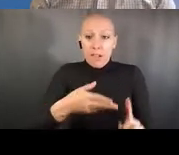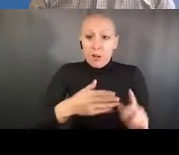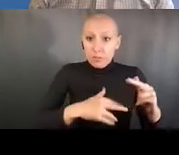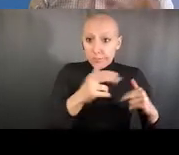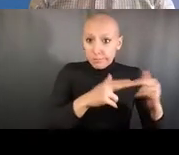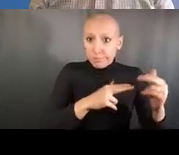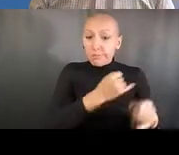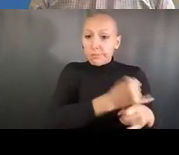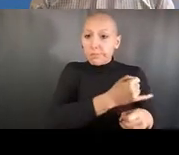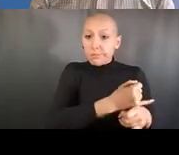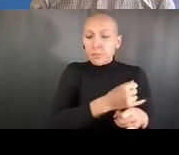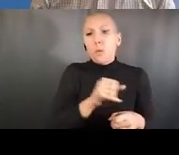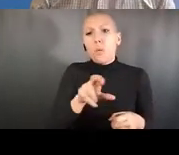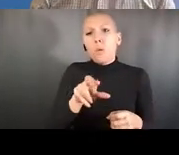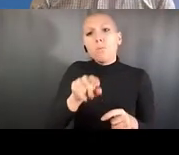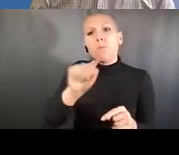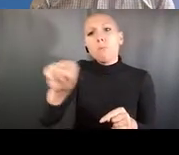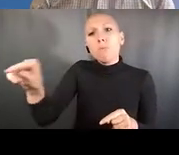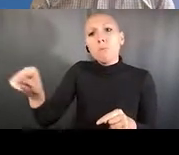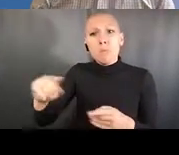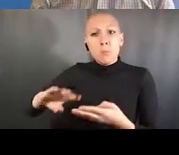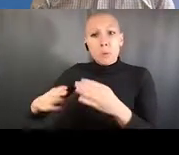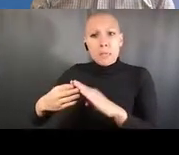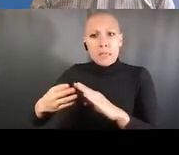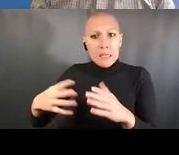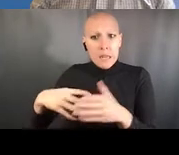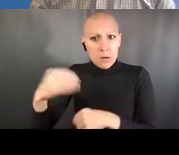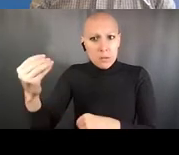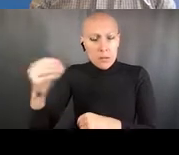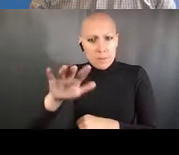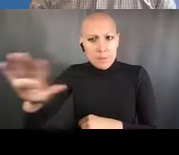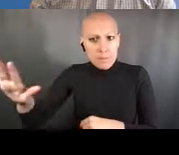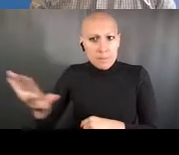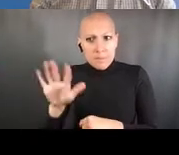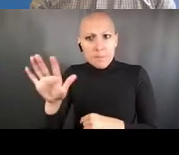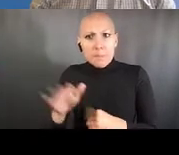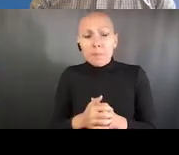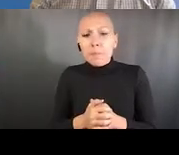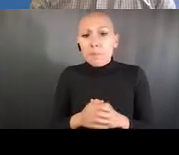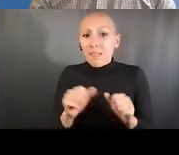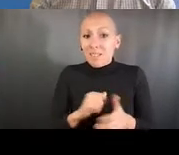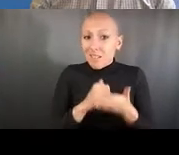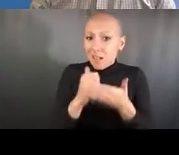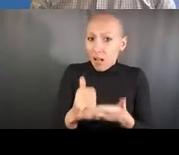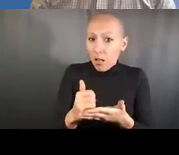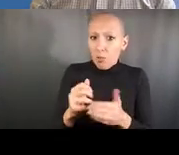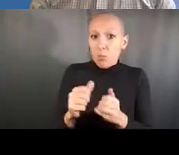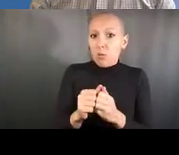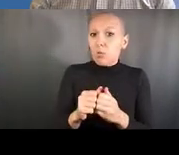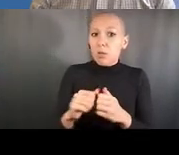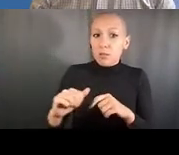to has been the American Chemical Society, which I think was really galvanized by Sheri Sangji's death,